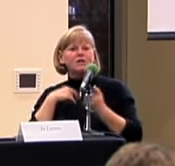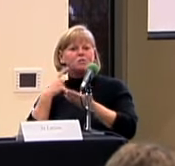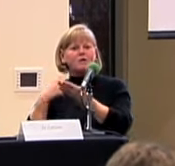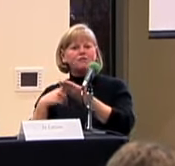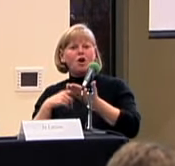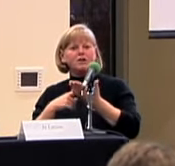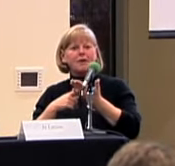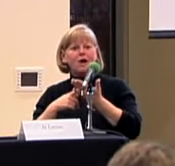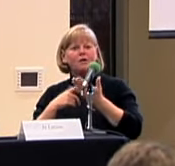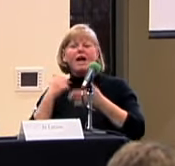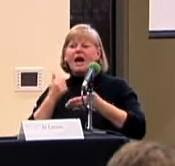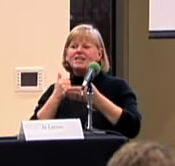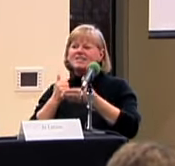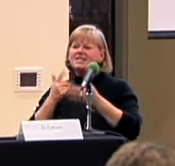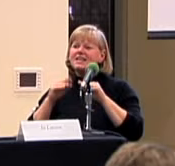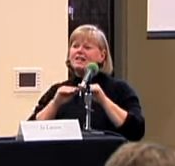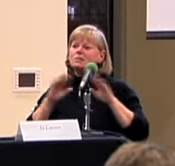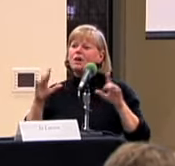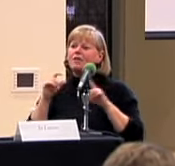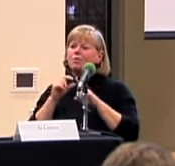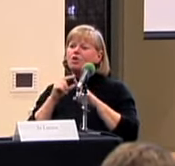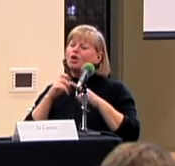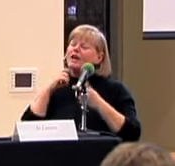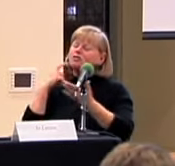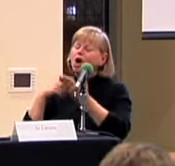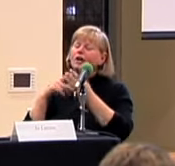IT IS WE TALKED ABOUT ASSISTING AND SPREADING THE WORD AND TALKING TO